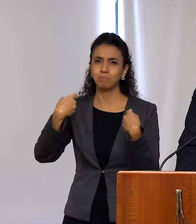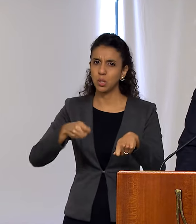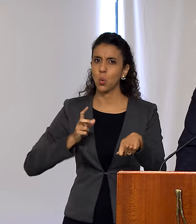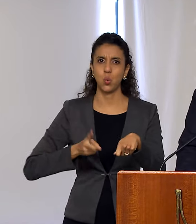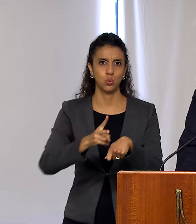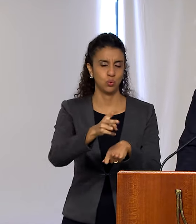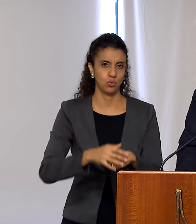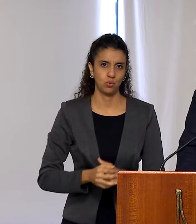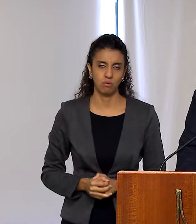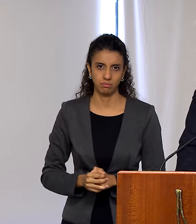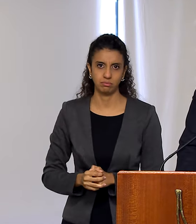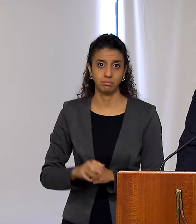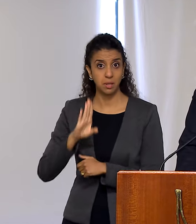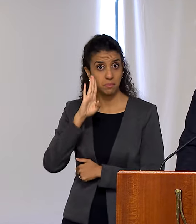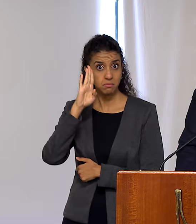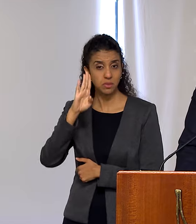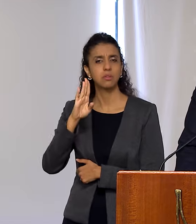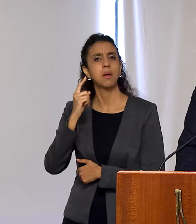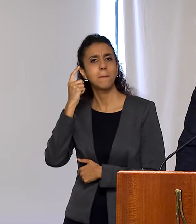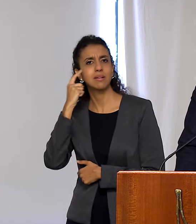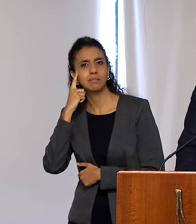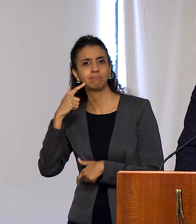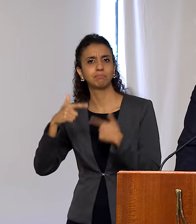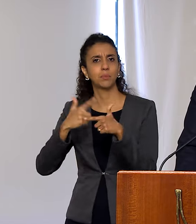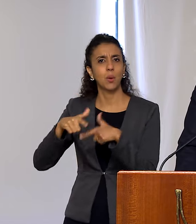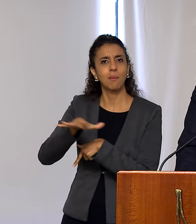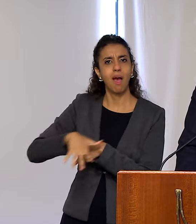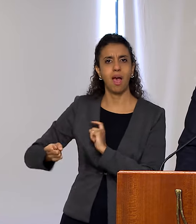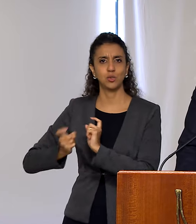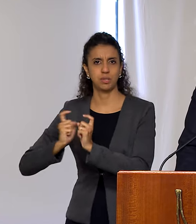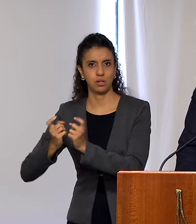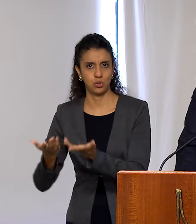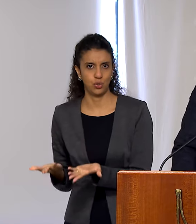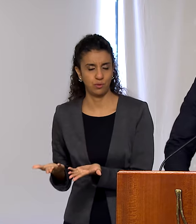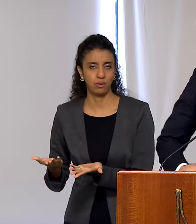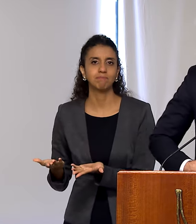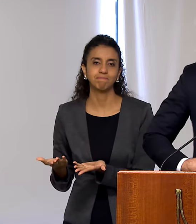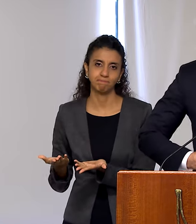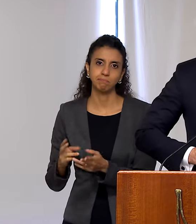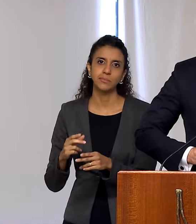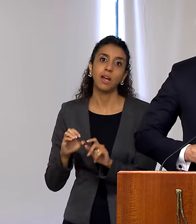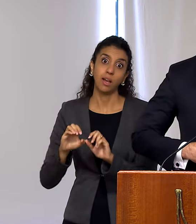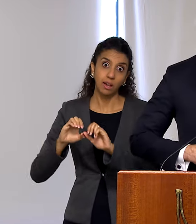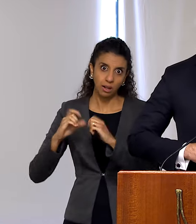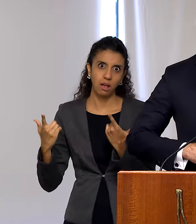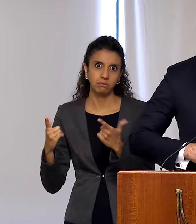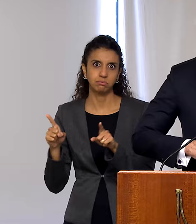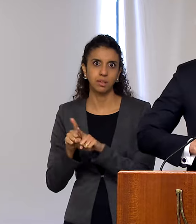even in the solution of pending administrative issues that legitimately afflict the members of the Brazilian foreign service.